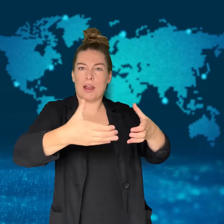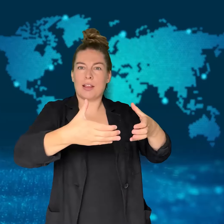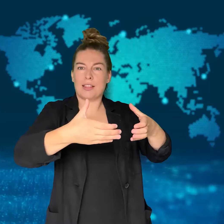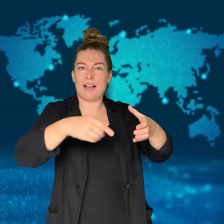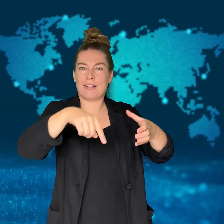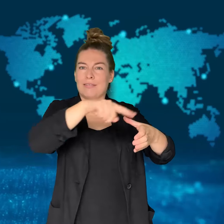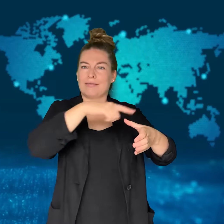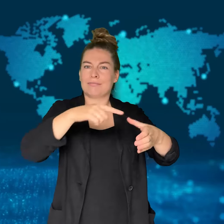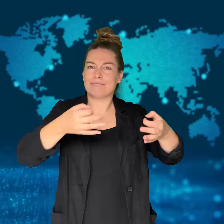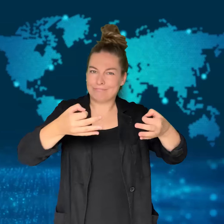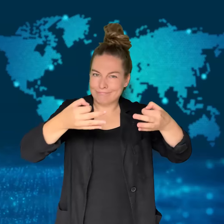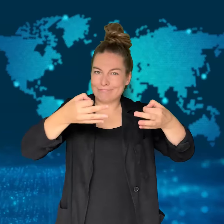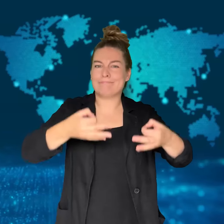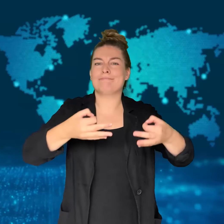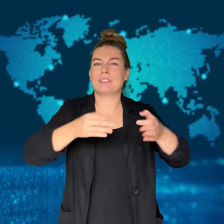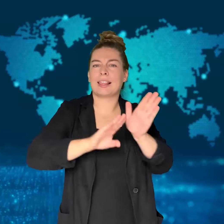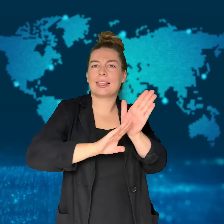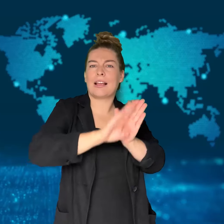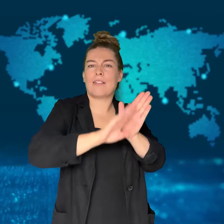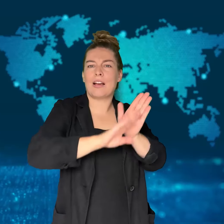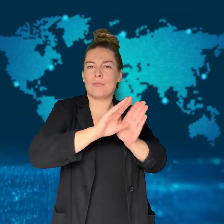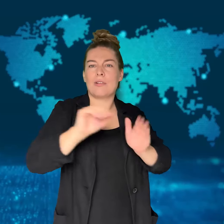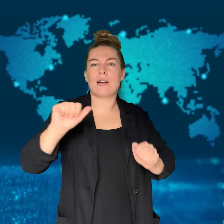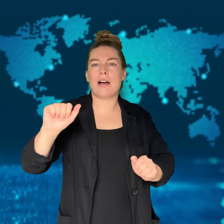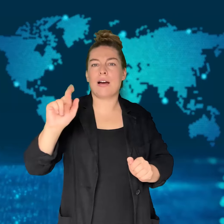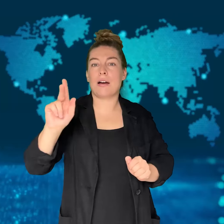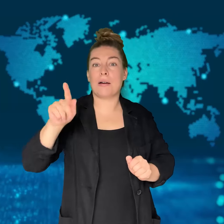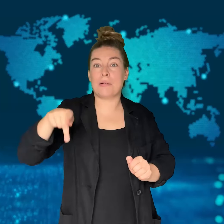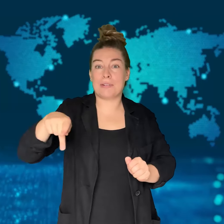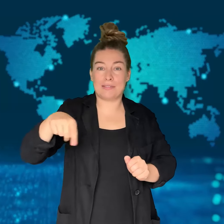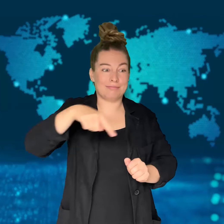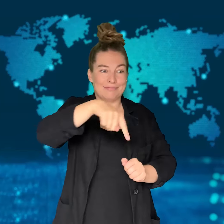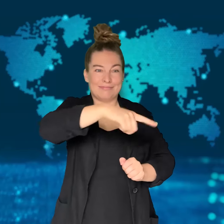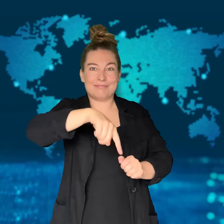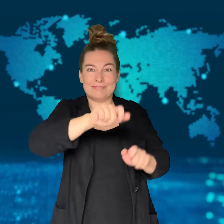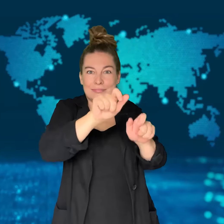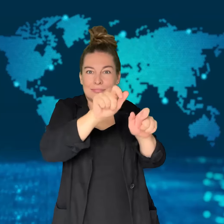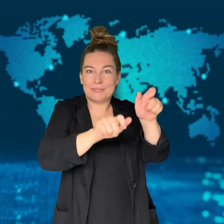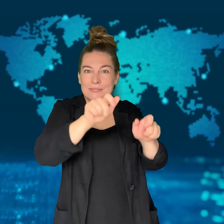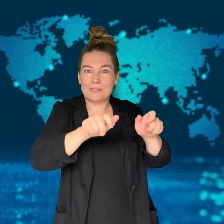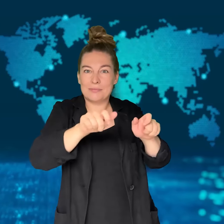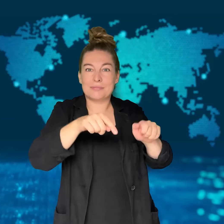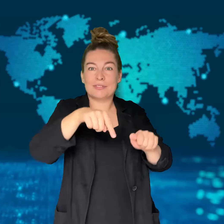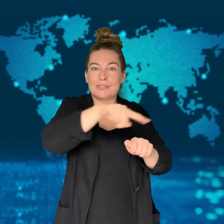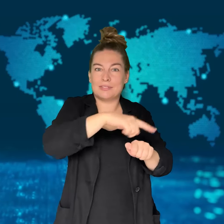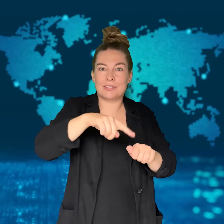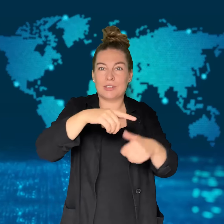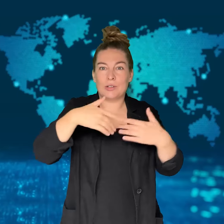MPs for the ruling party, the Justice and Development Party (AKP),